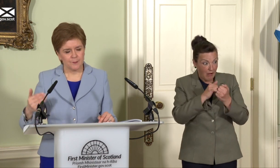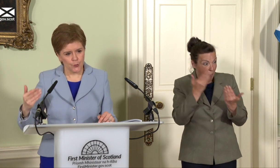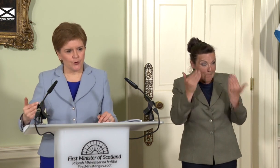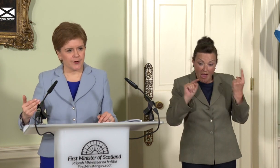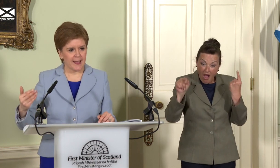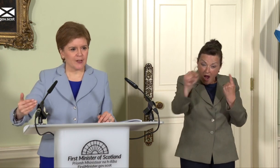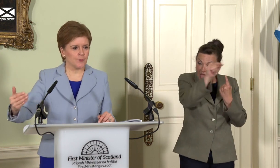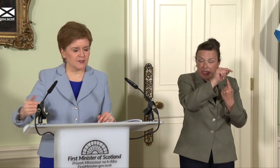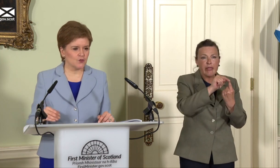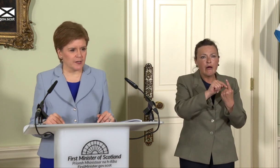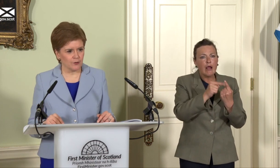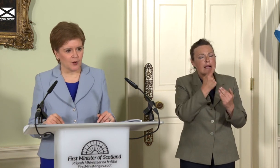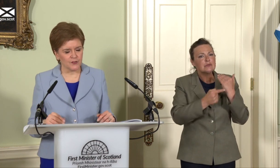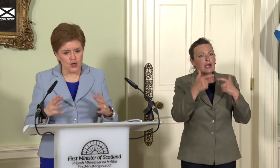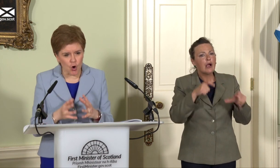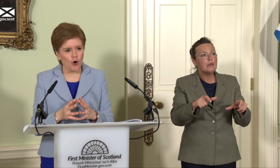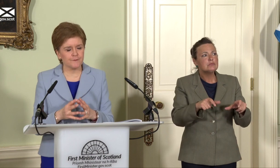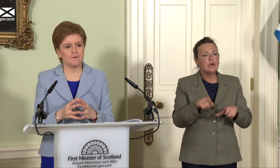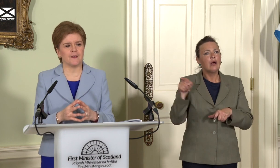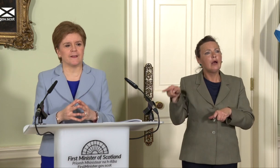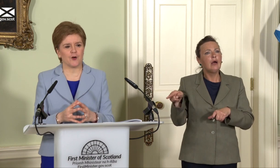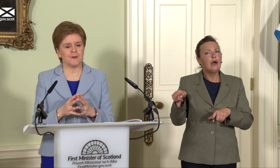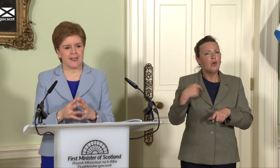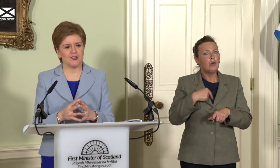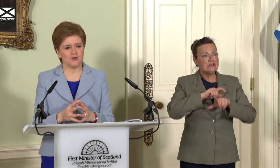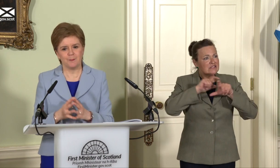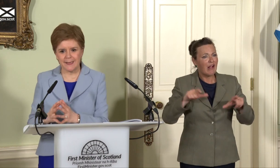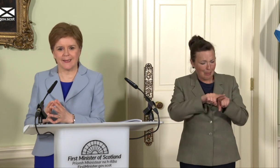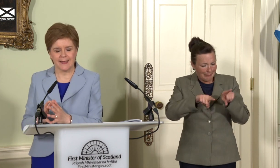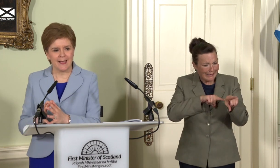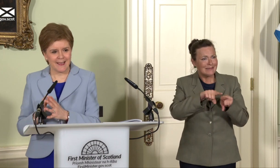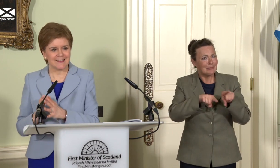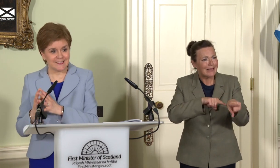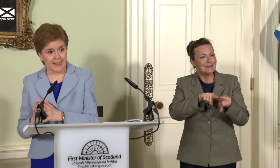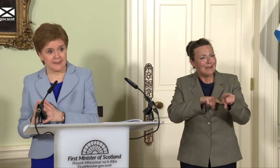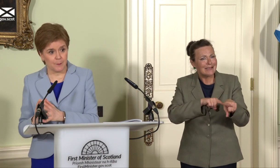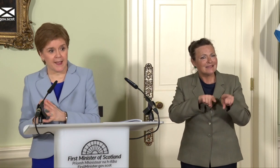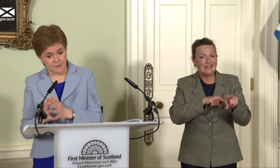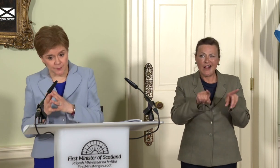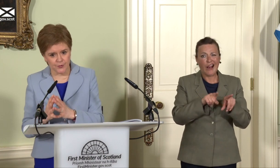poor economic and social outcomes, not fulfilling our potential. Being in a second best, to put